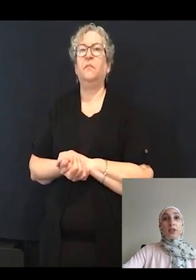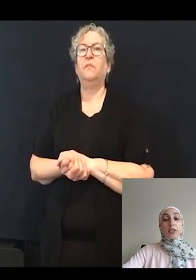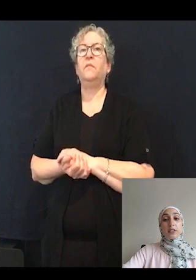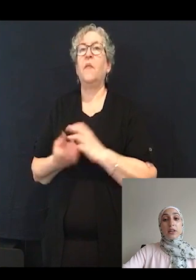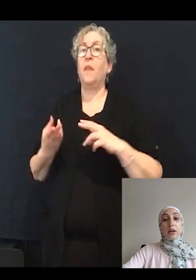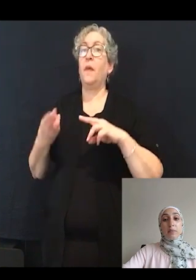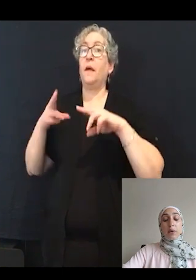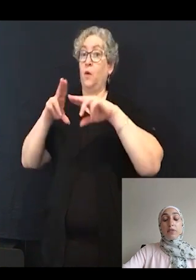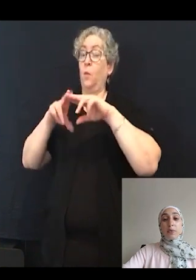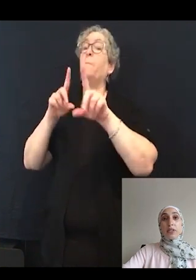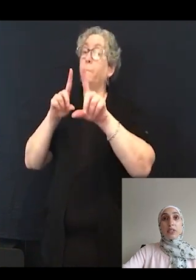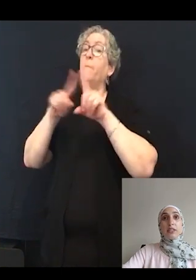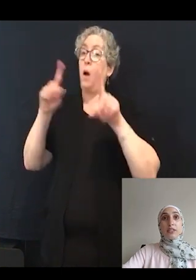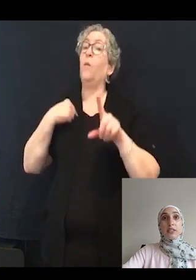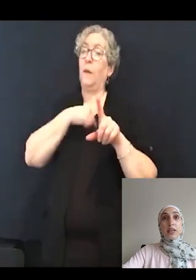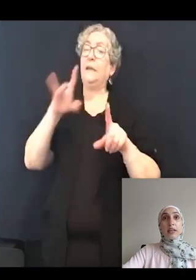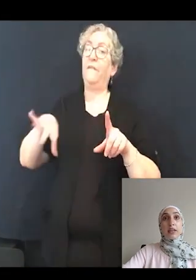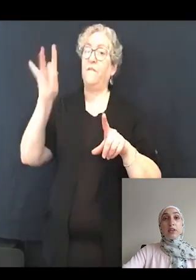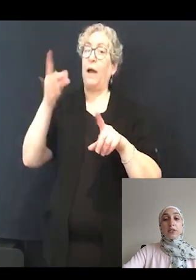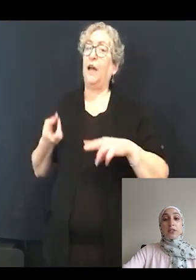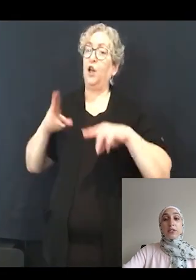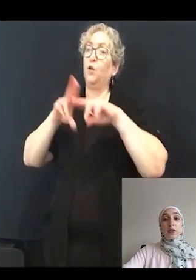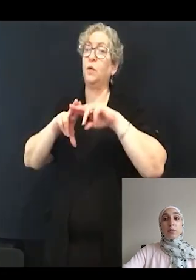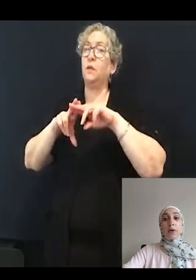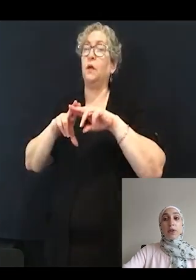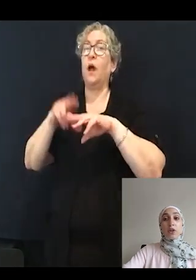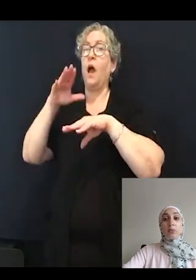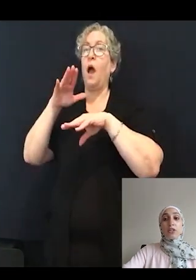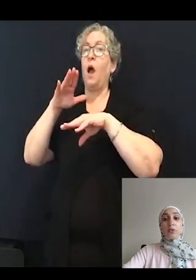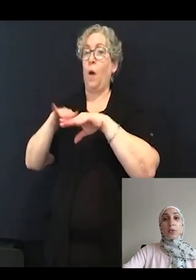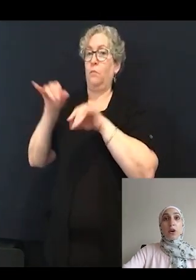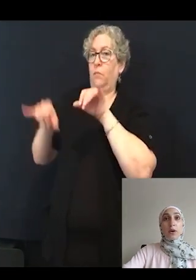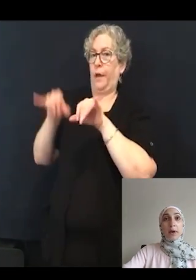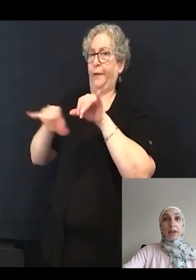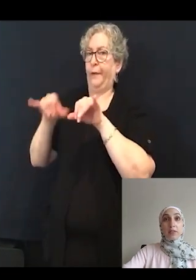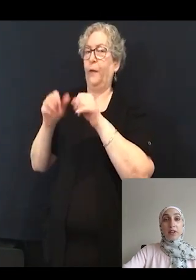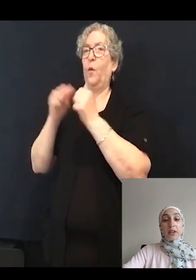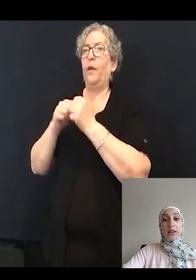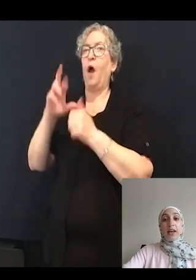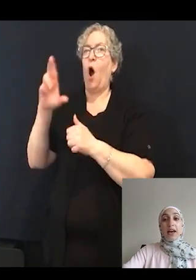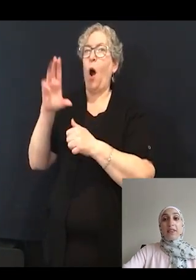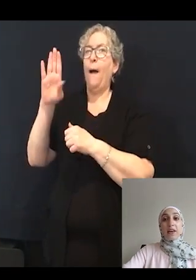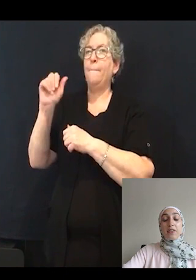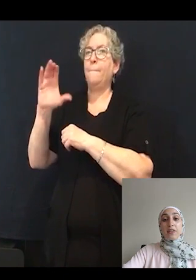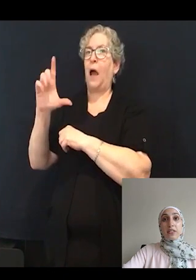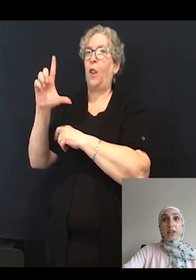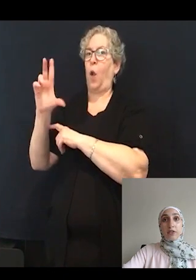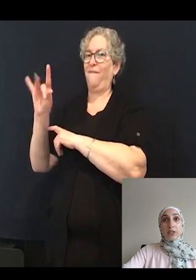However, we did see an increase upon incubation with R-baclofen and that this increase is statistically